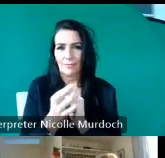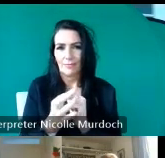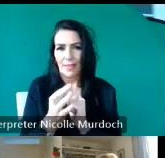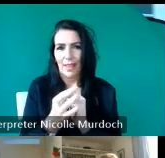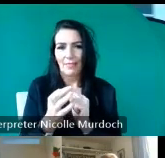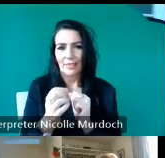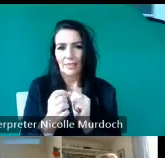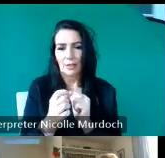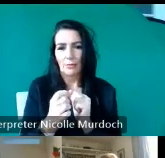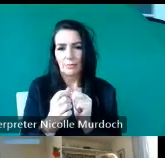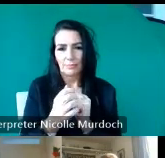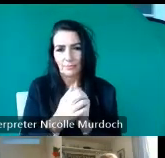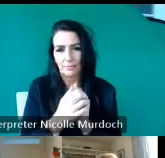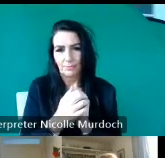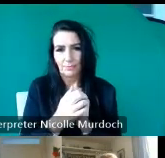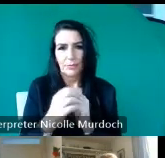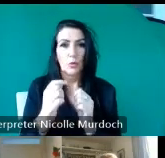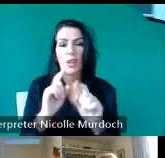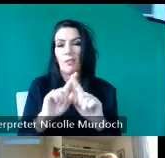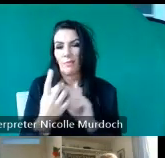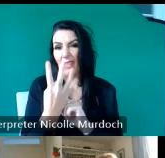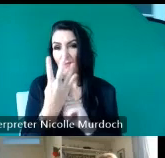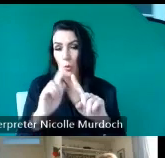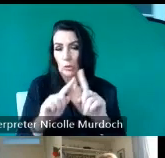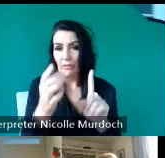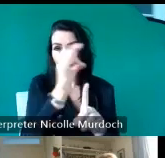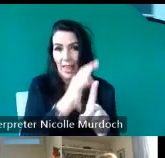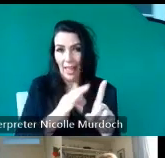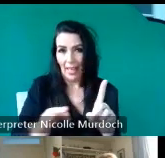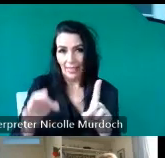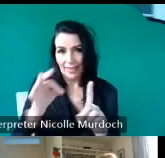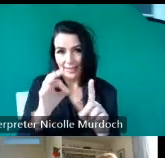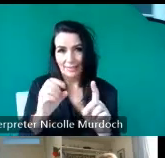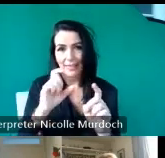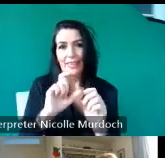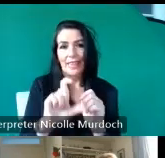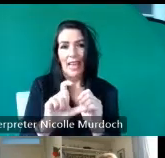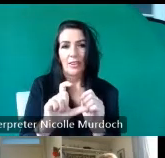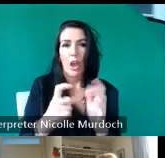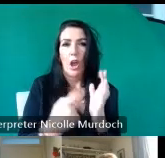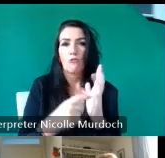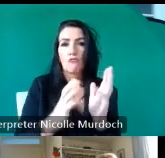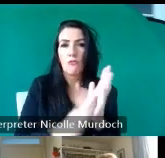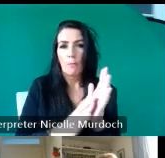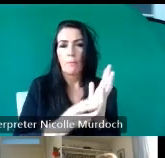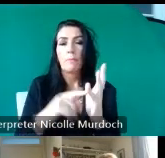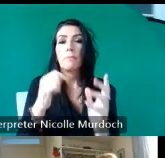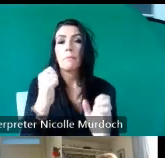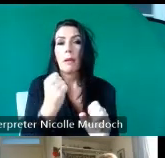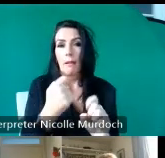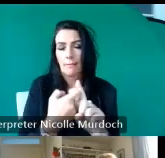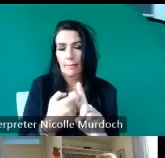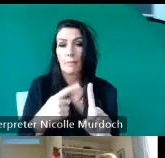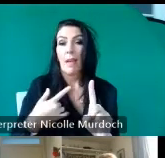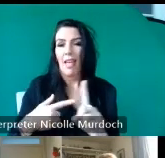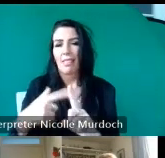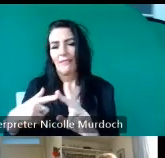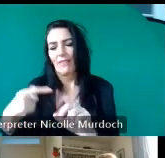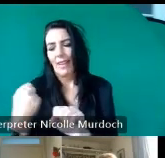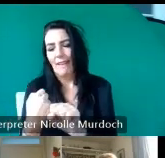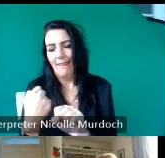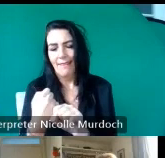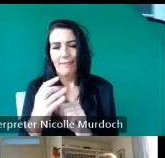and you have Kaa R and M and all these communities are changing rapidly with a lot of newcomers to